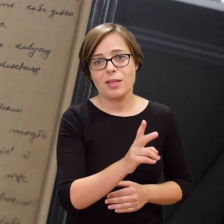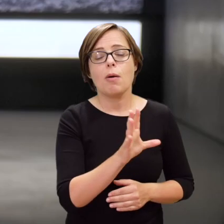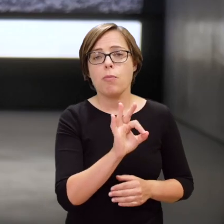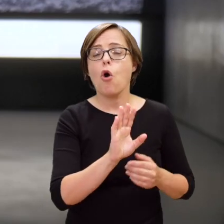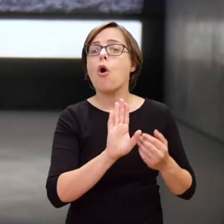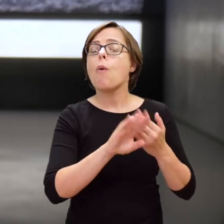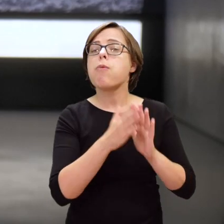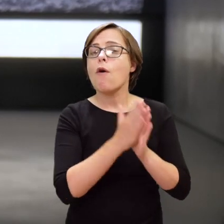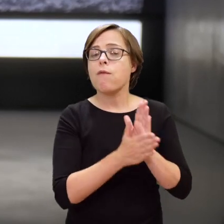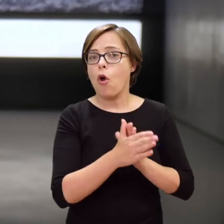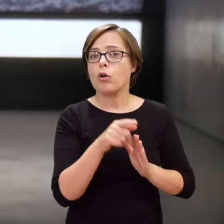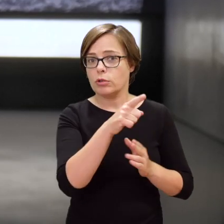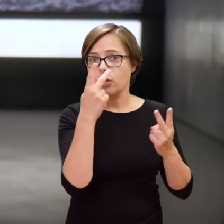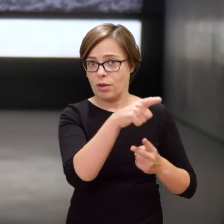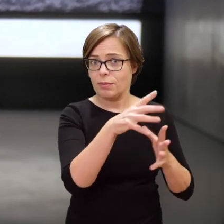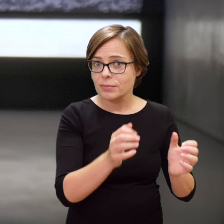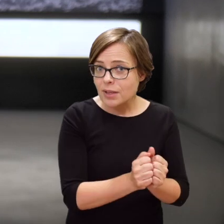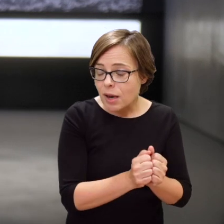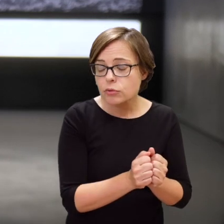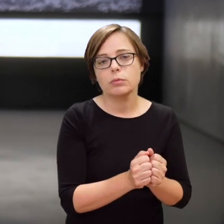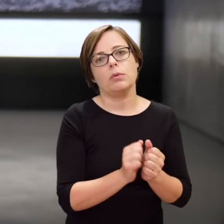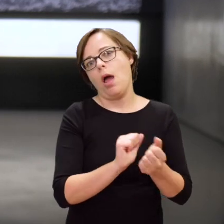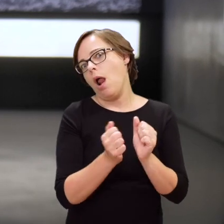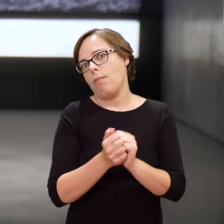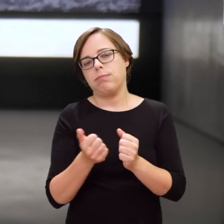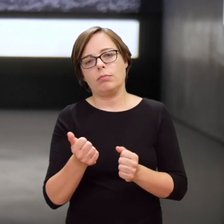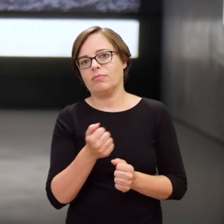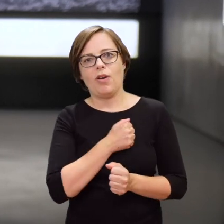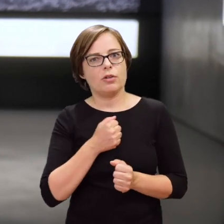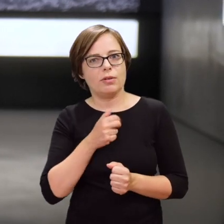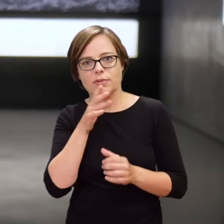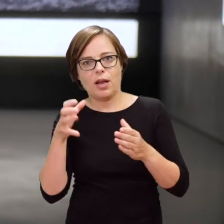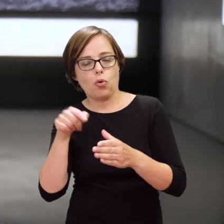where her diary was found after the war, or was she killed on the spot in the Warsaw ghetto,